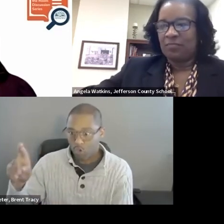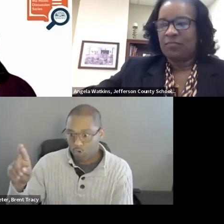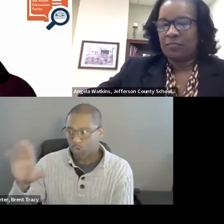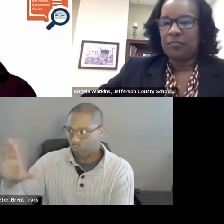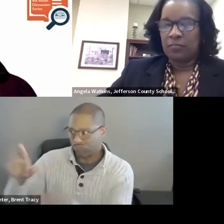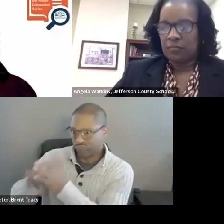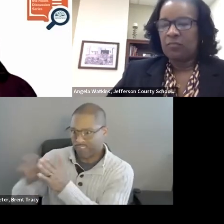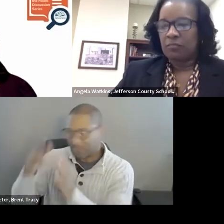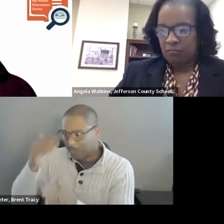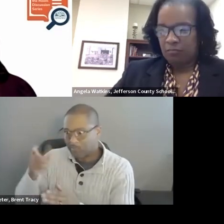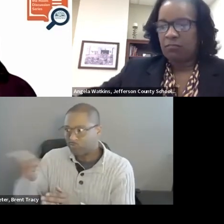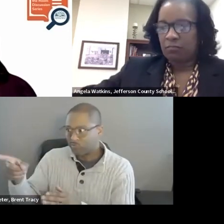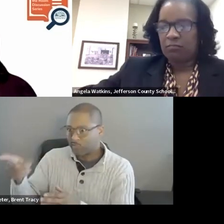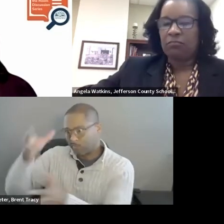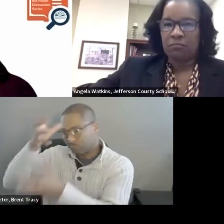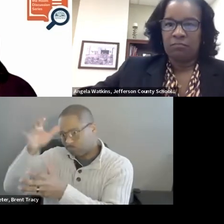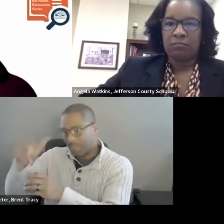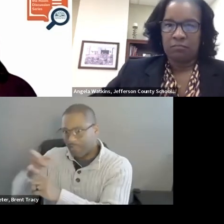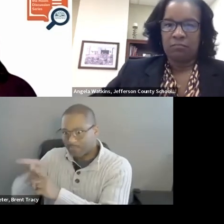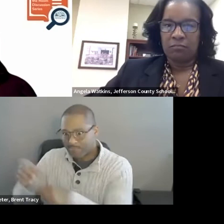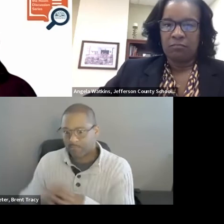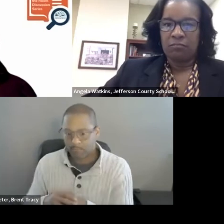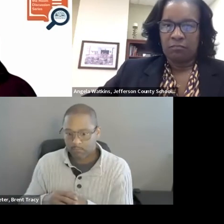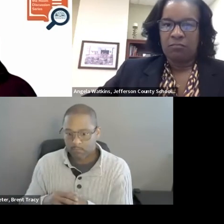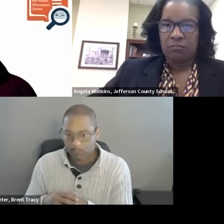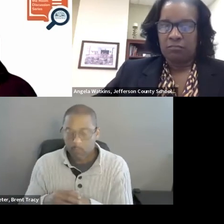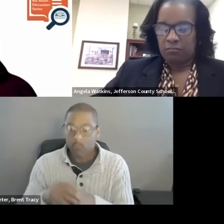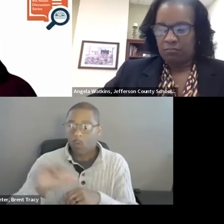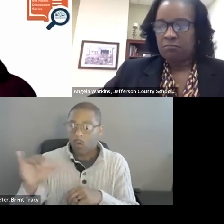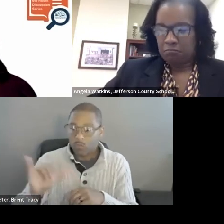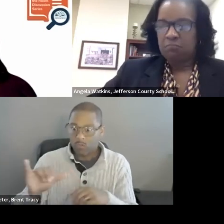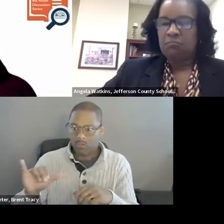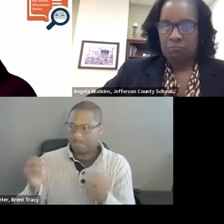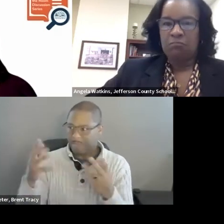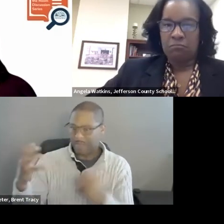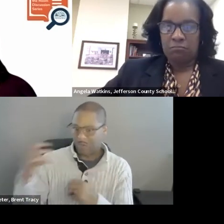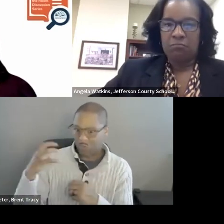about how to get that many coaches together, in the buy-in Dr. Watkins will be my girl.